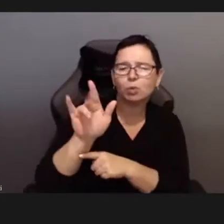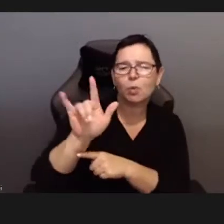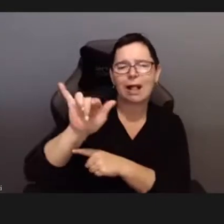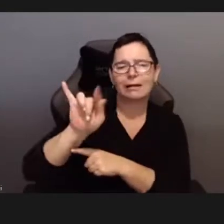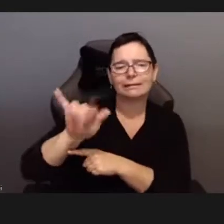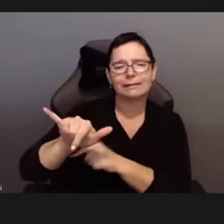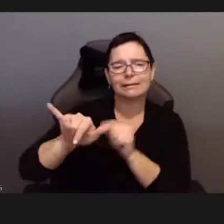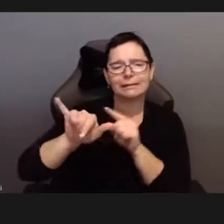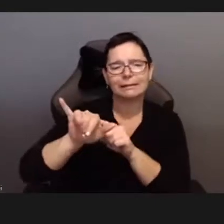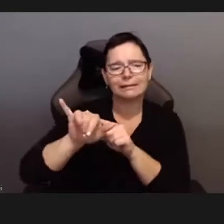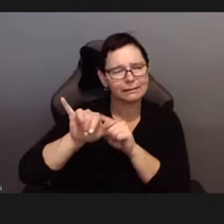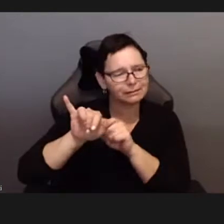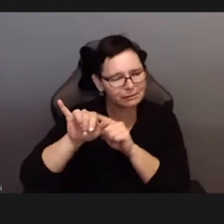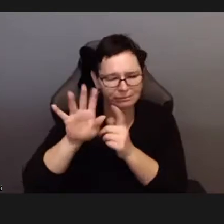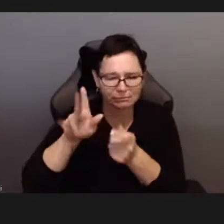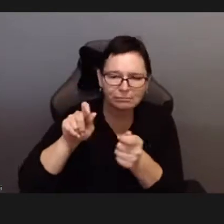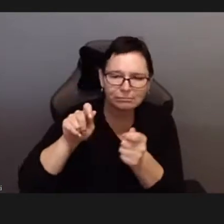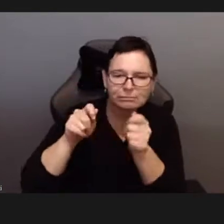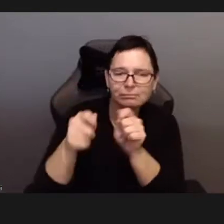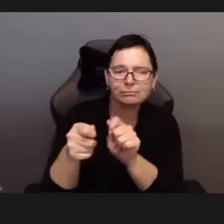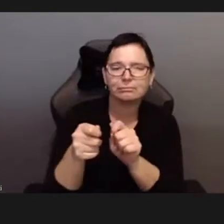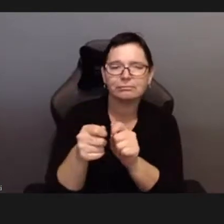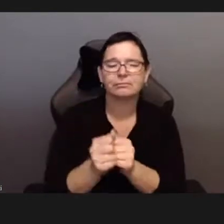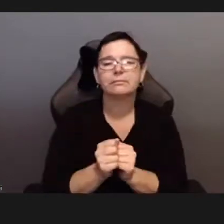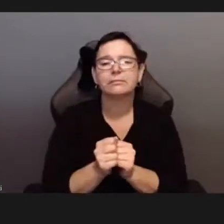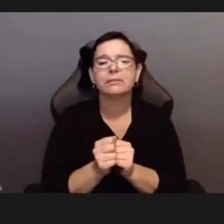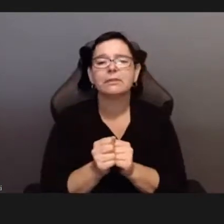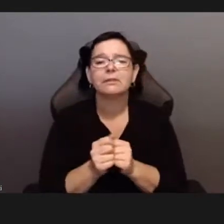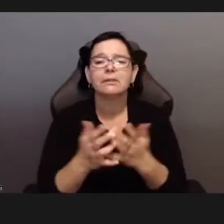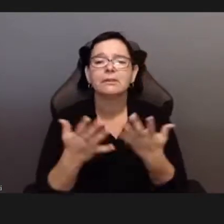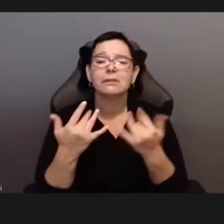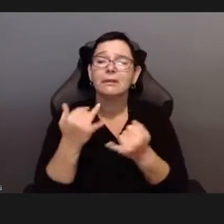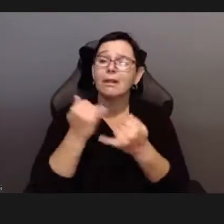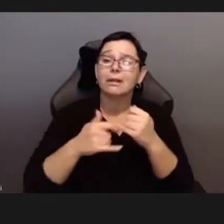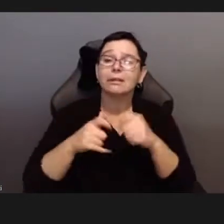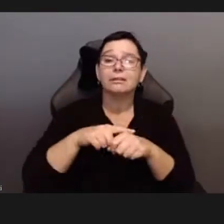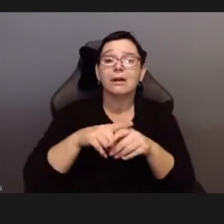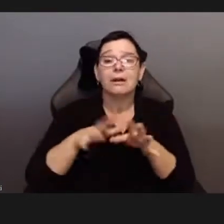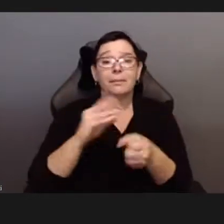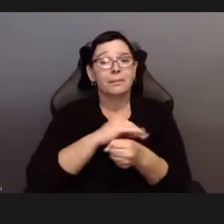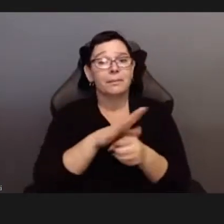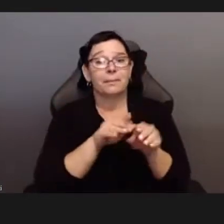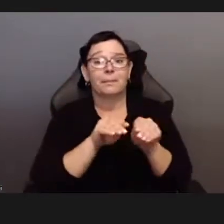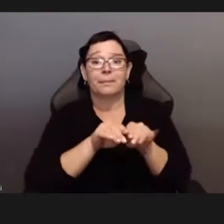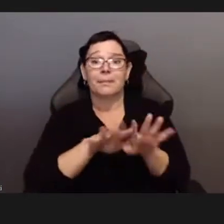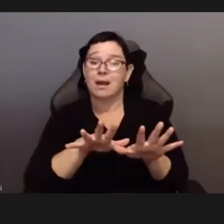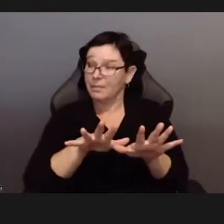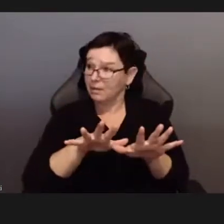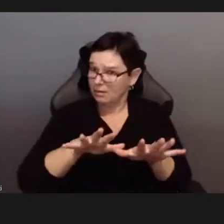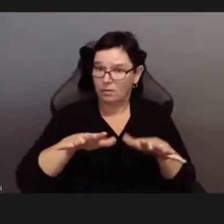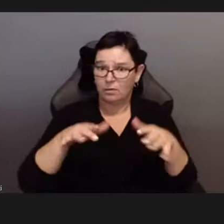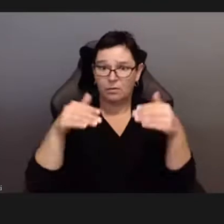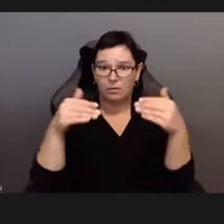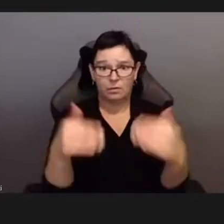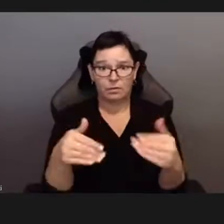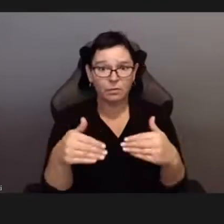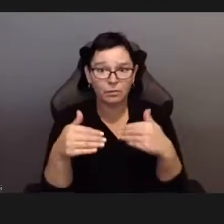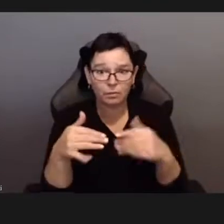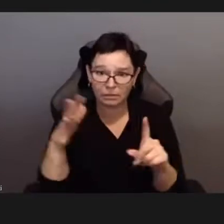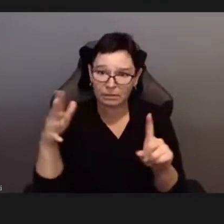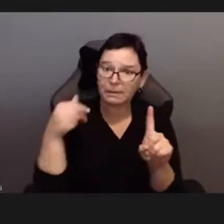My contention is that with every contagion